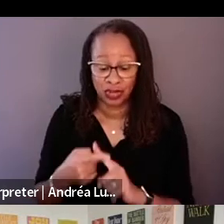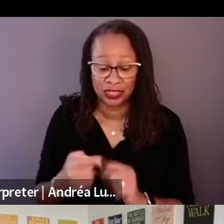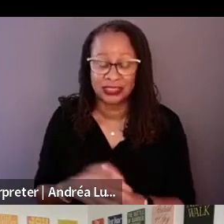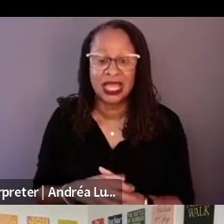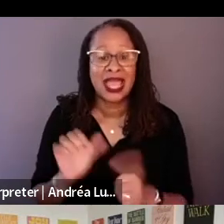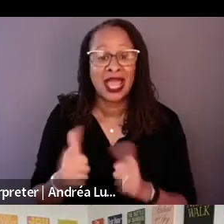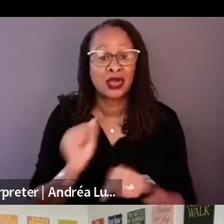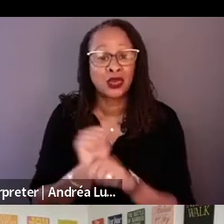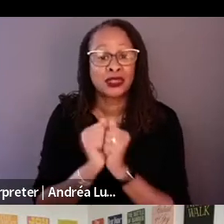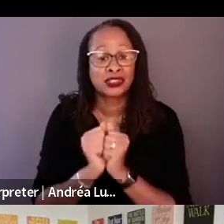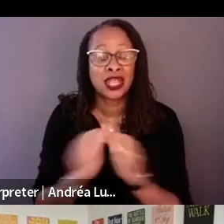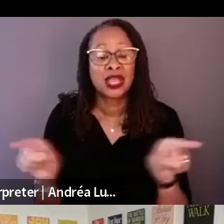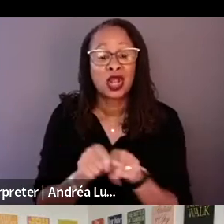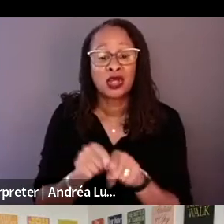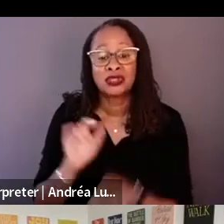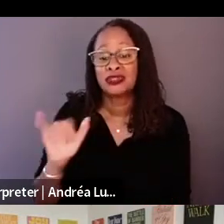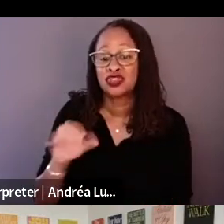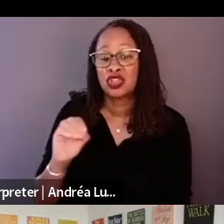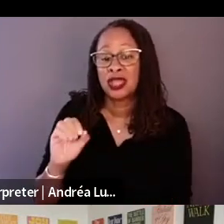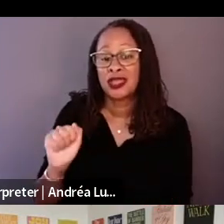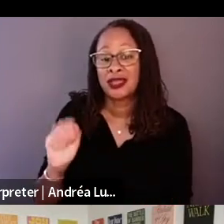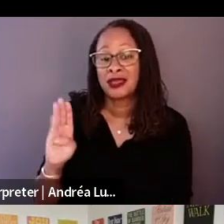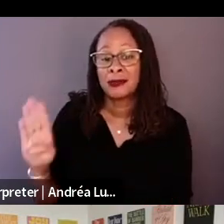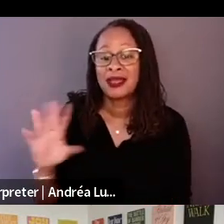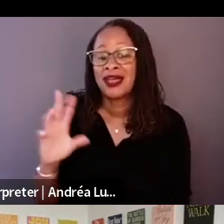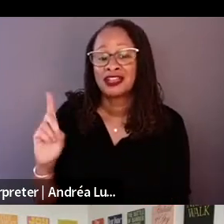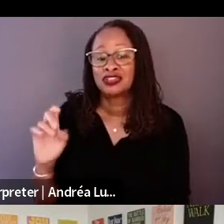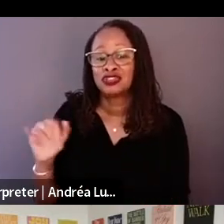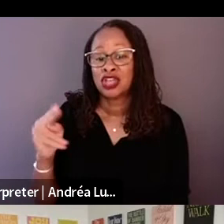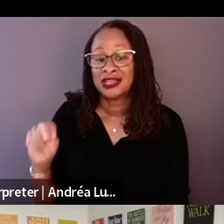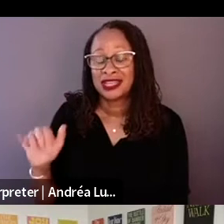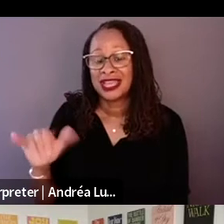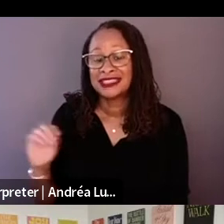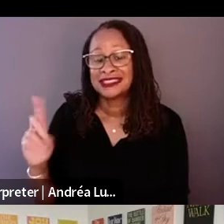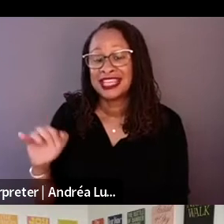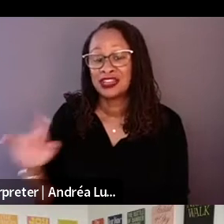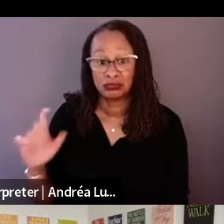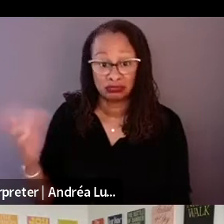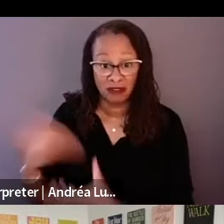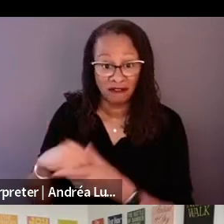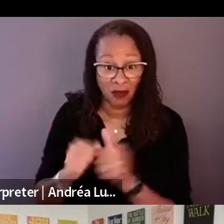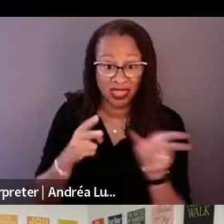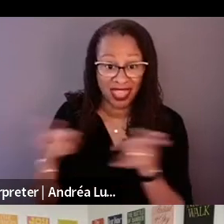were involve in the edit. I did read that the structure took a while to figure out.